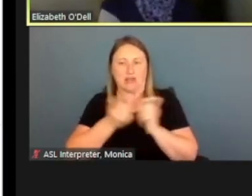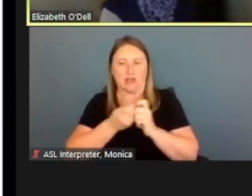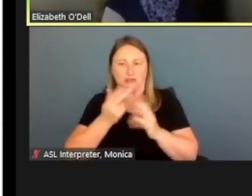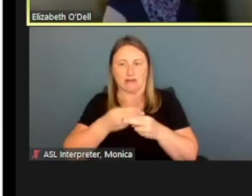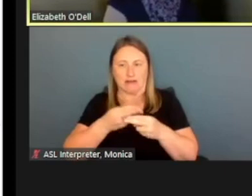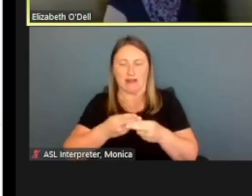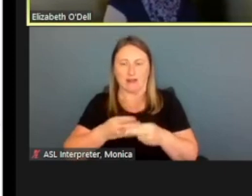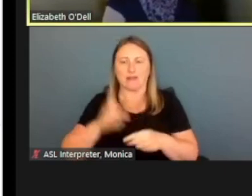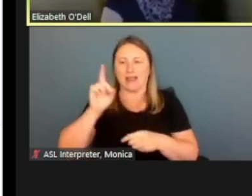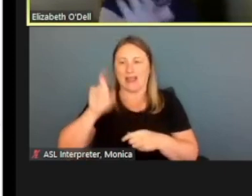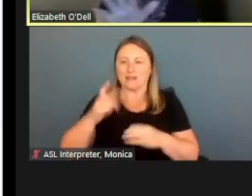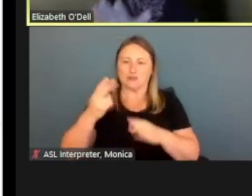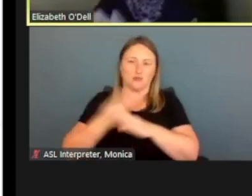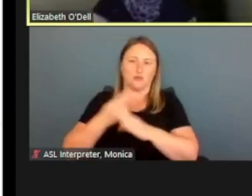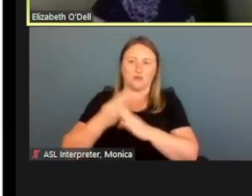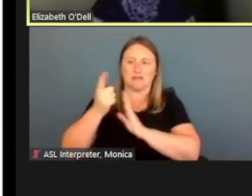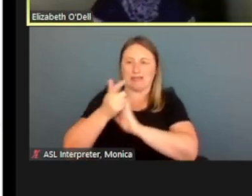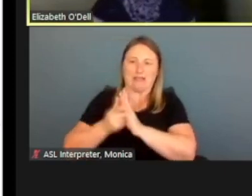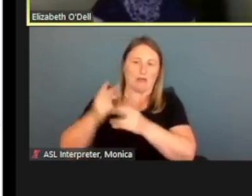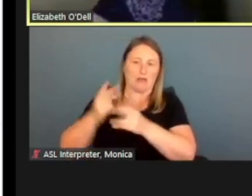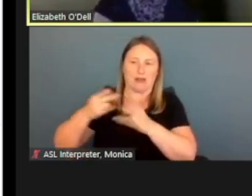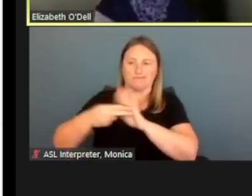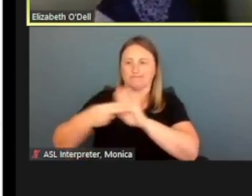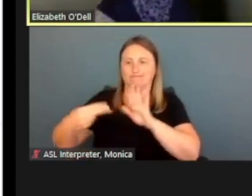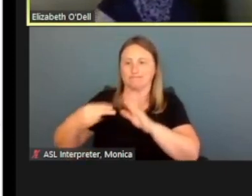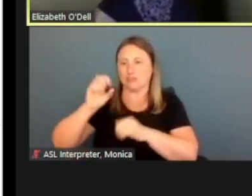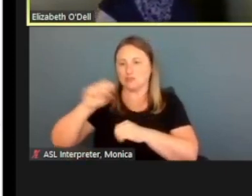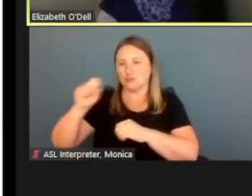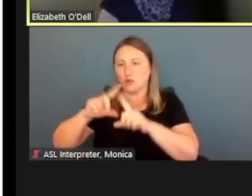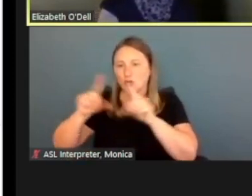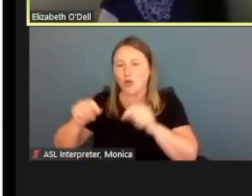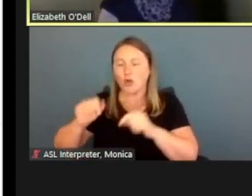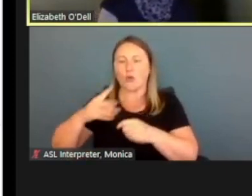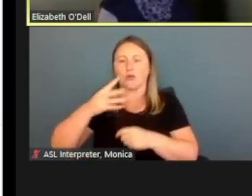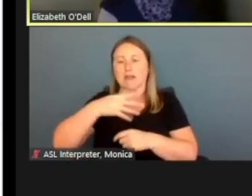on social security card or any immigration document.